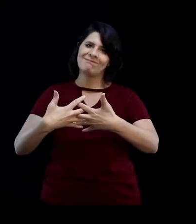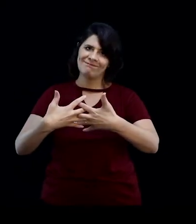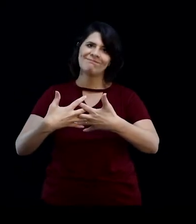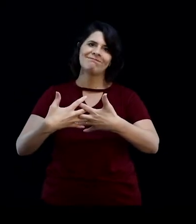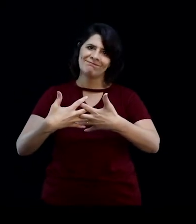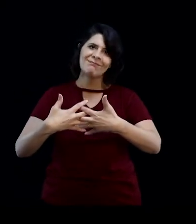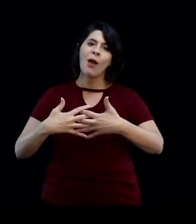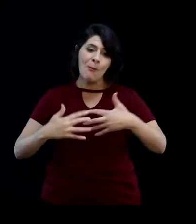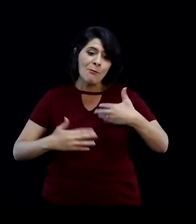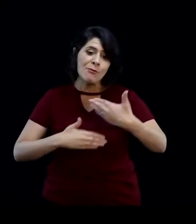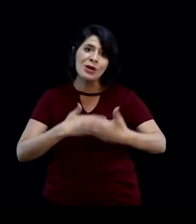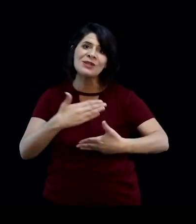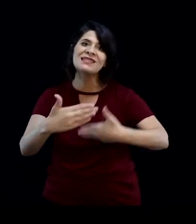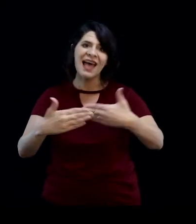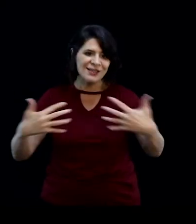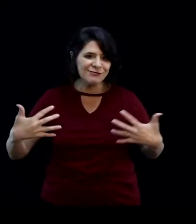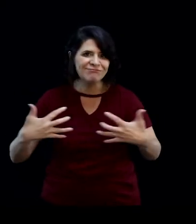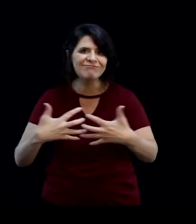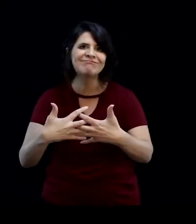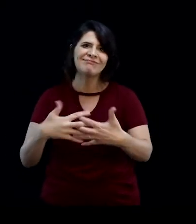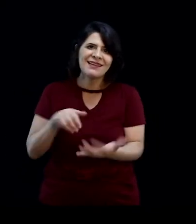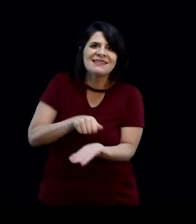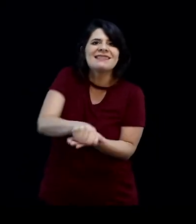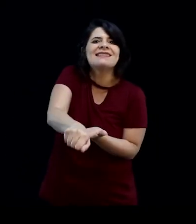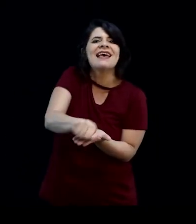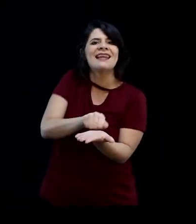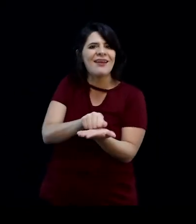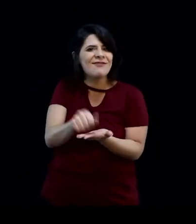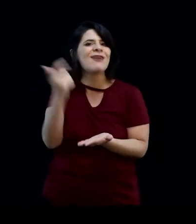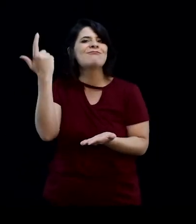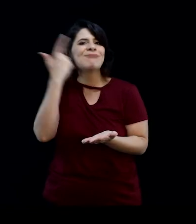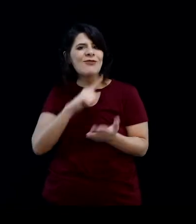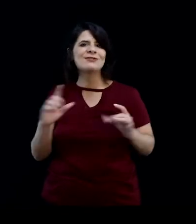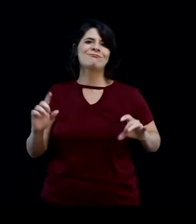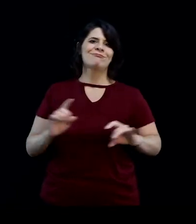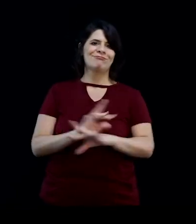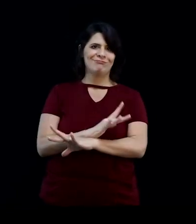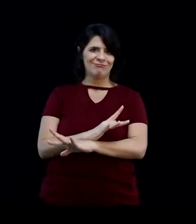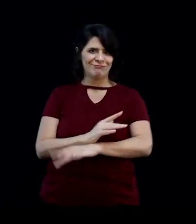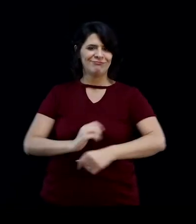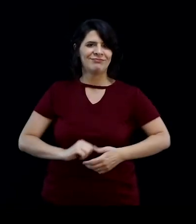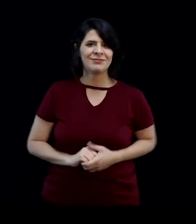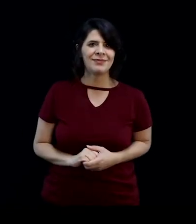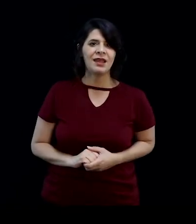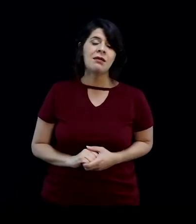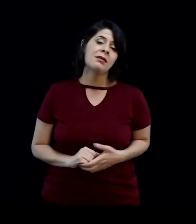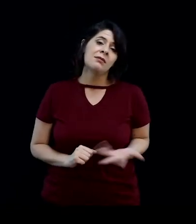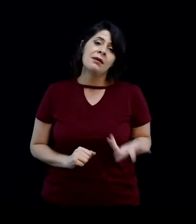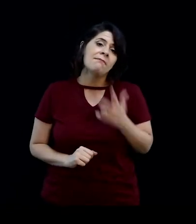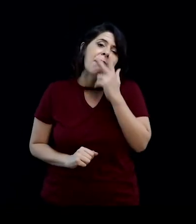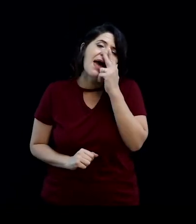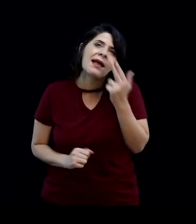right during the process of the making of this silkscreen, and it is almost as though they were